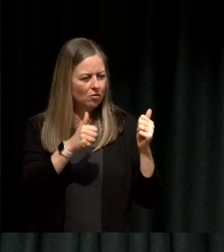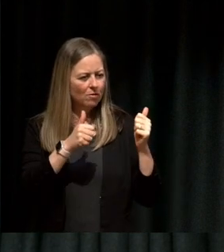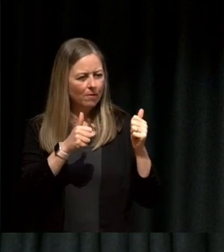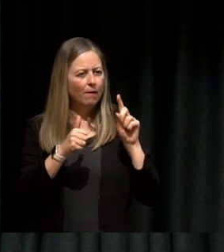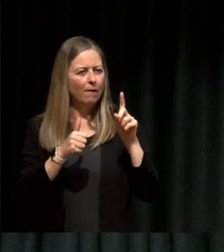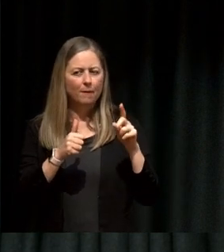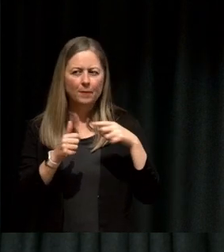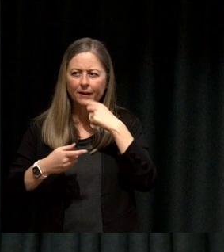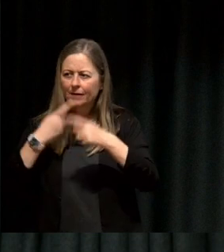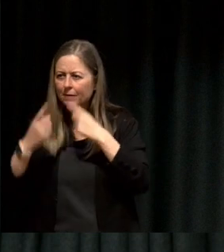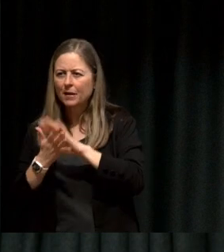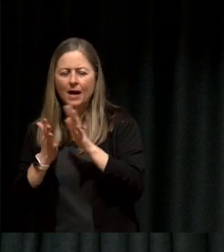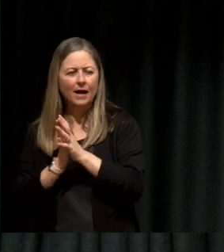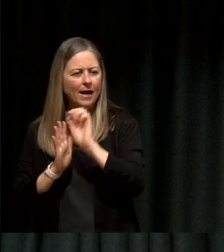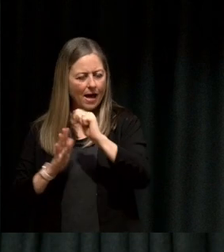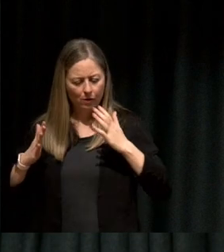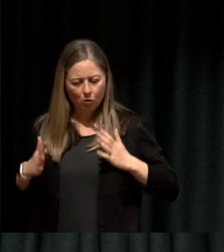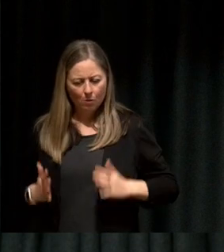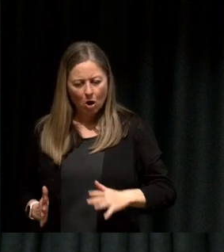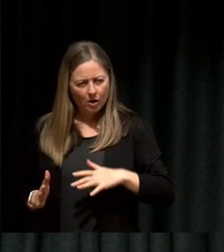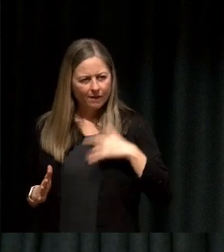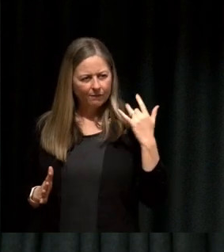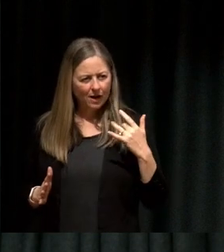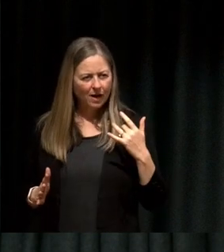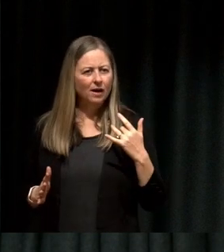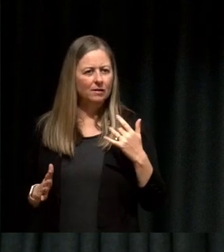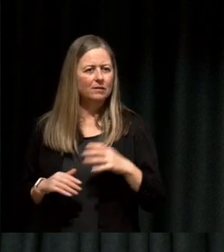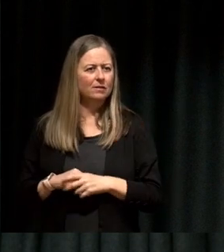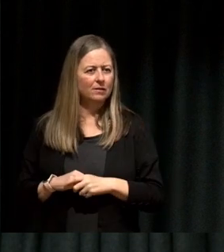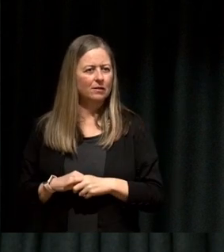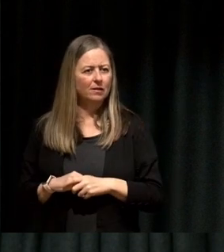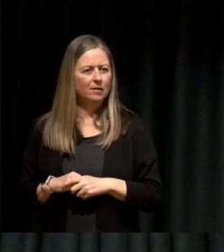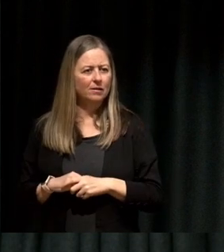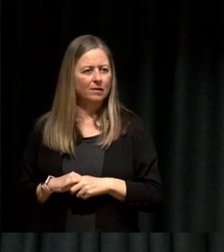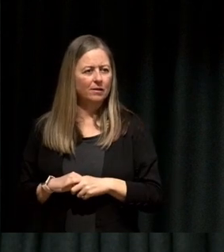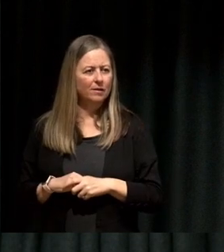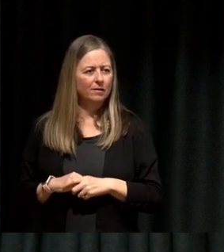intelligence to complement your clear IQs that's in the room, and your clear emotional intelligence that's in the room.